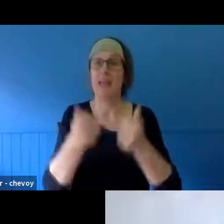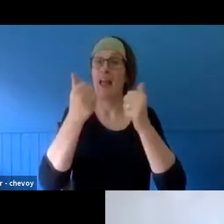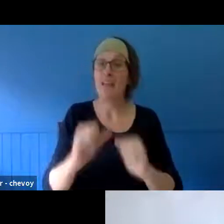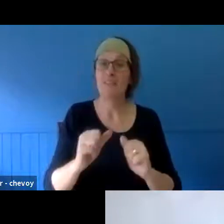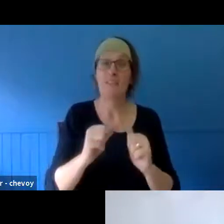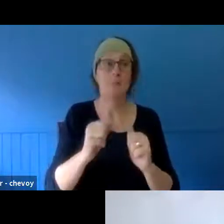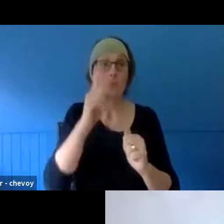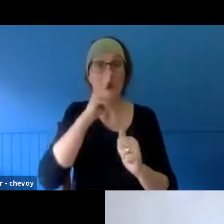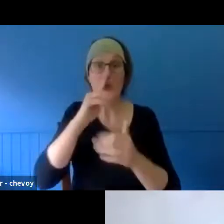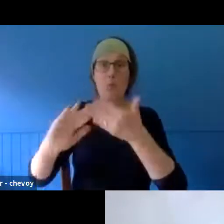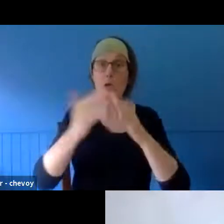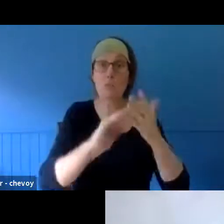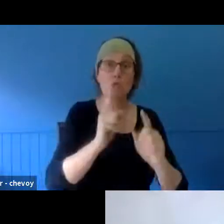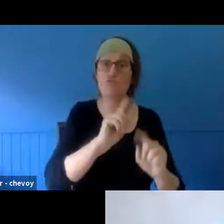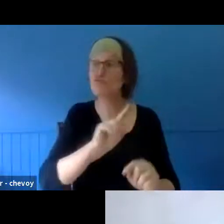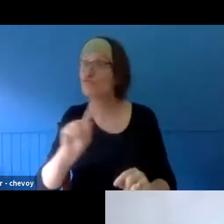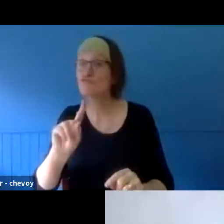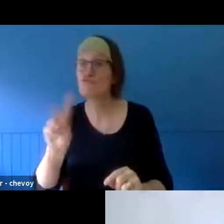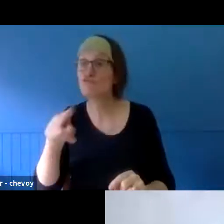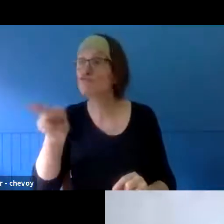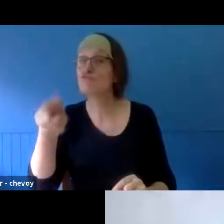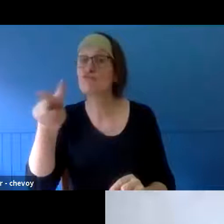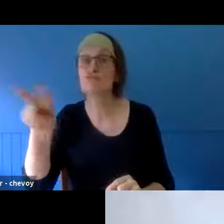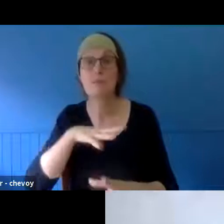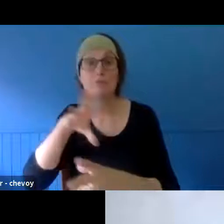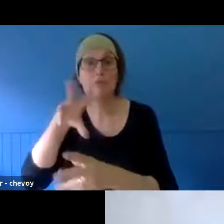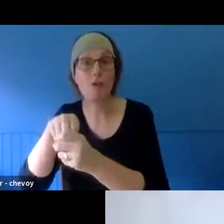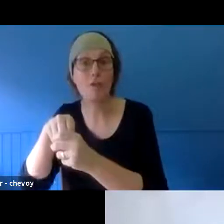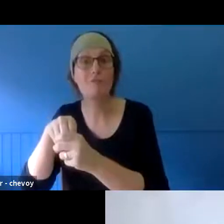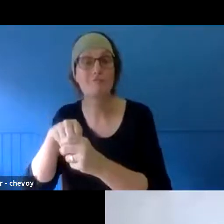participatory performance ritual. And that was about drawing on our